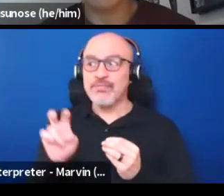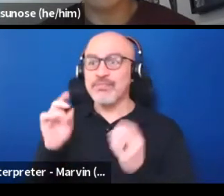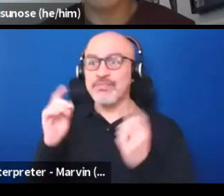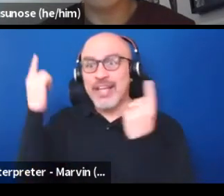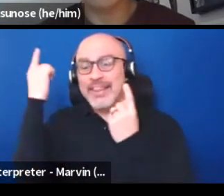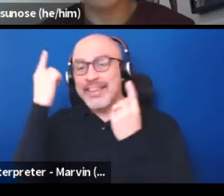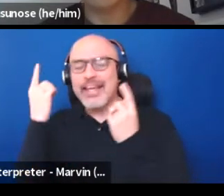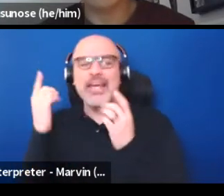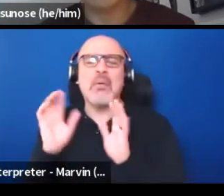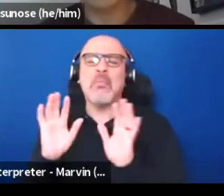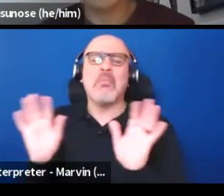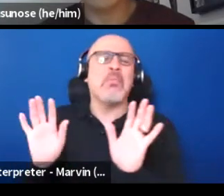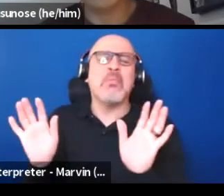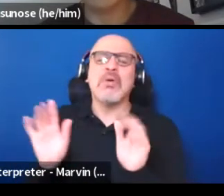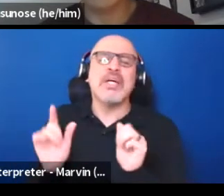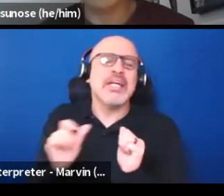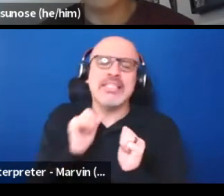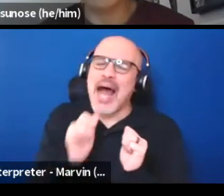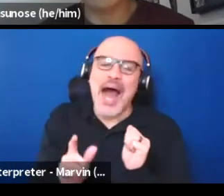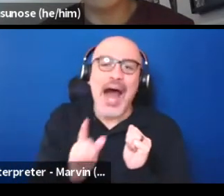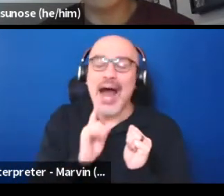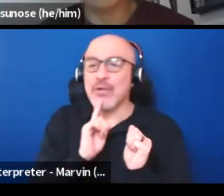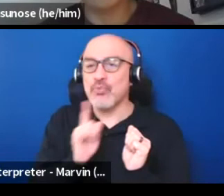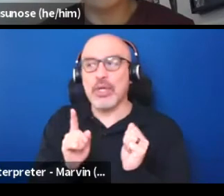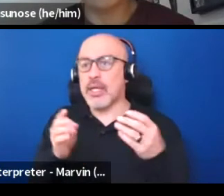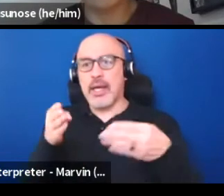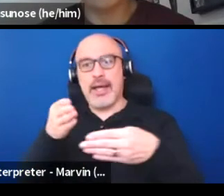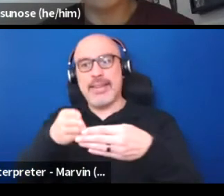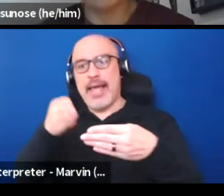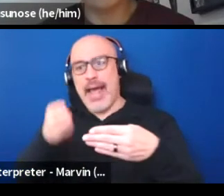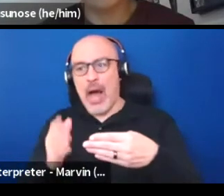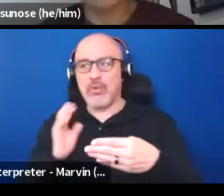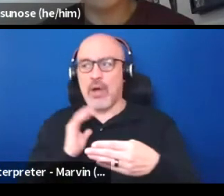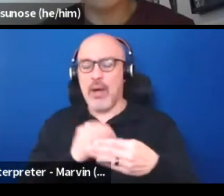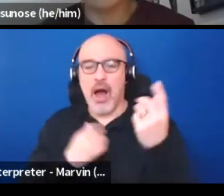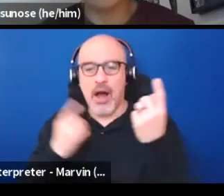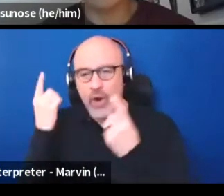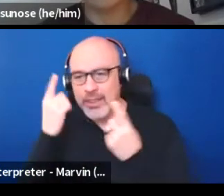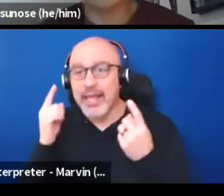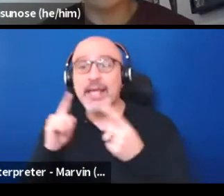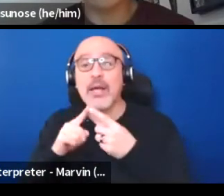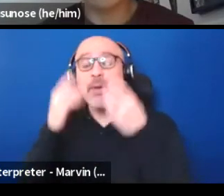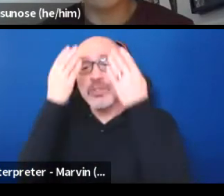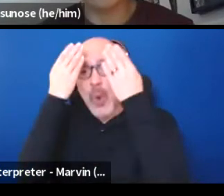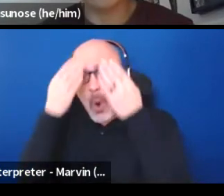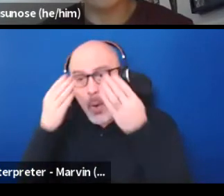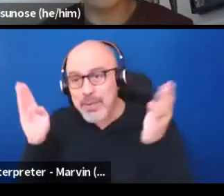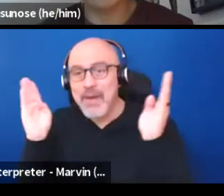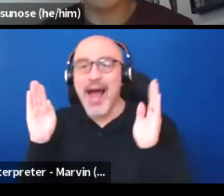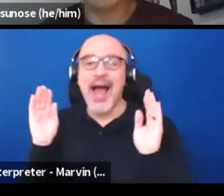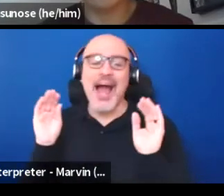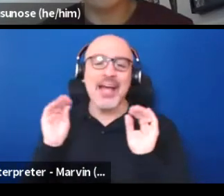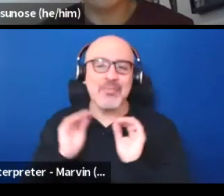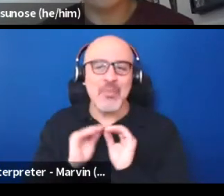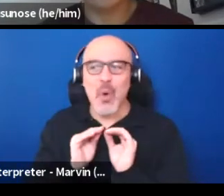maybe not to direct the outcome of our thinking, but to open our minds for us to think about it